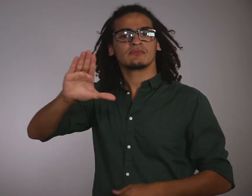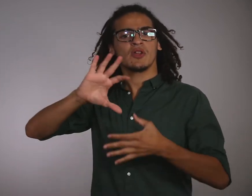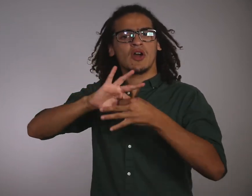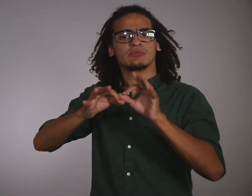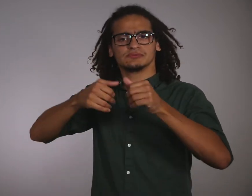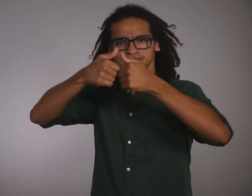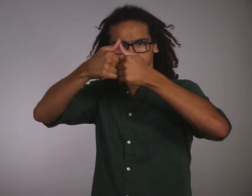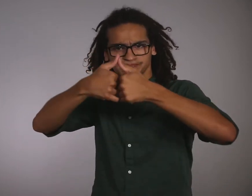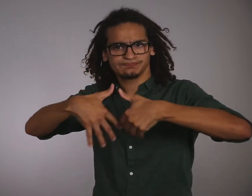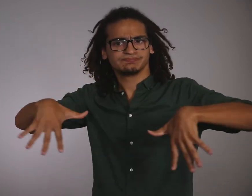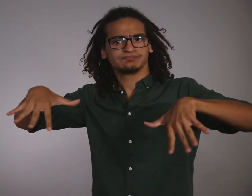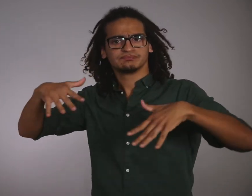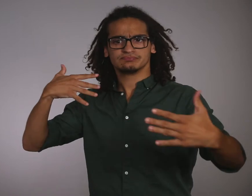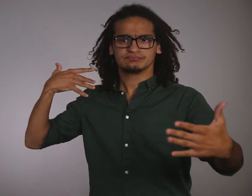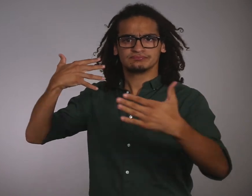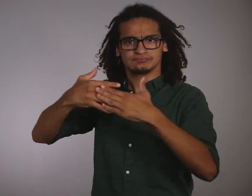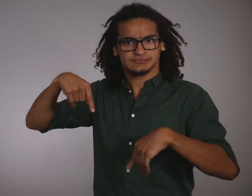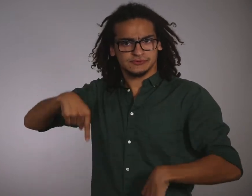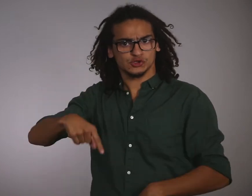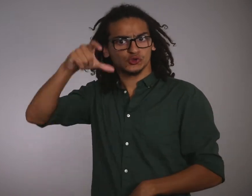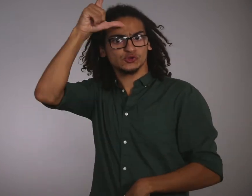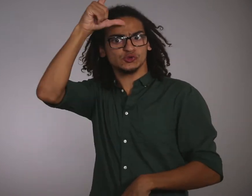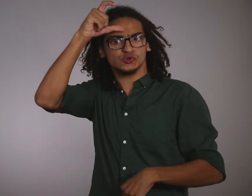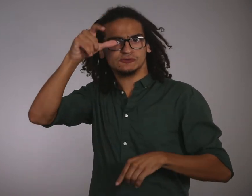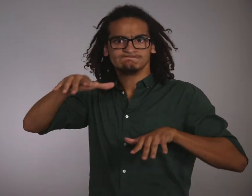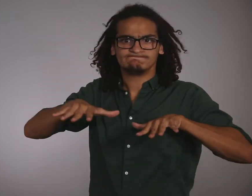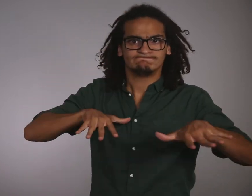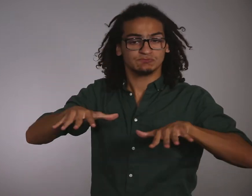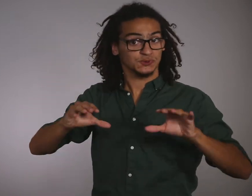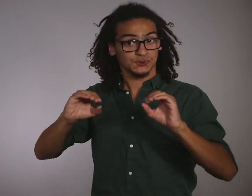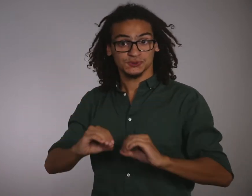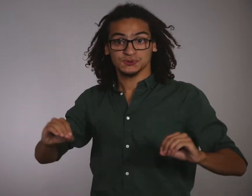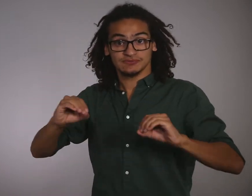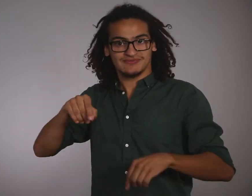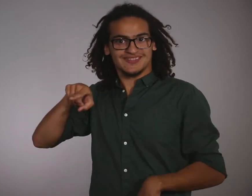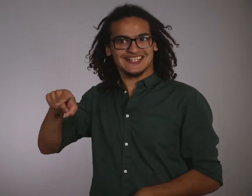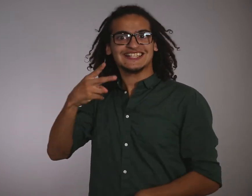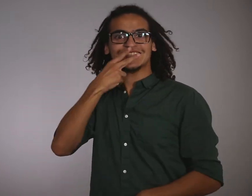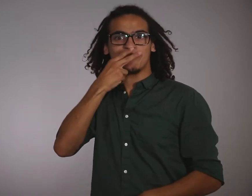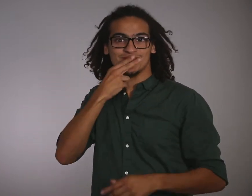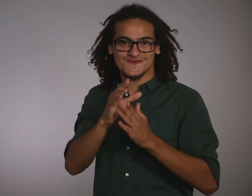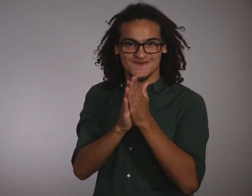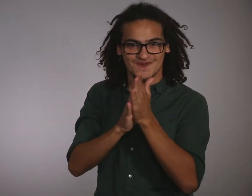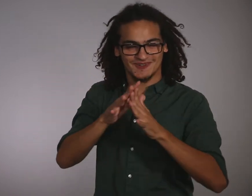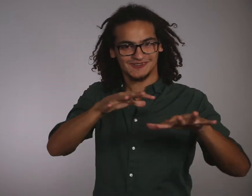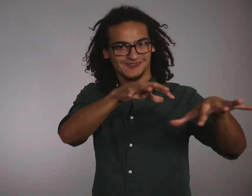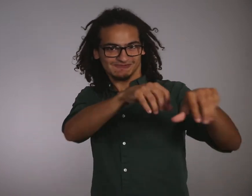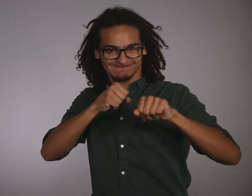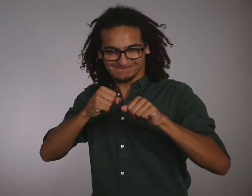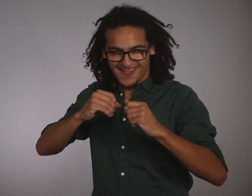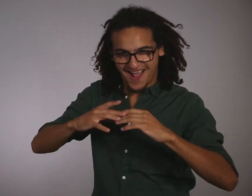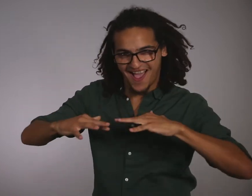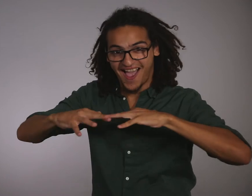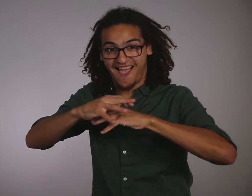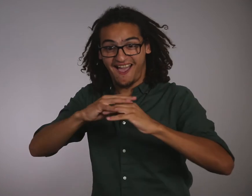This is the first time an Olympic event of any kind will be taken place in the country of Turkey! Samsun is starting to come alive and it